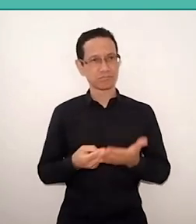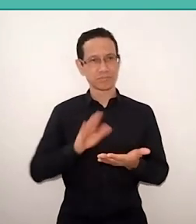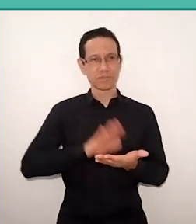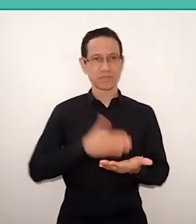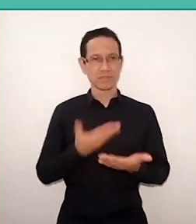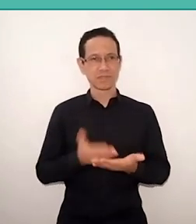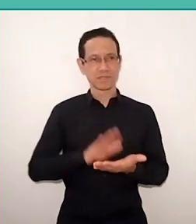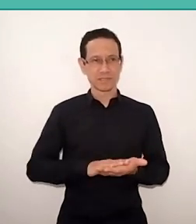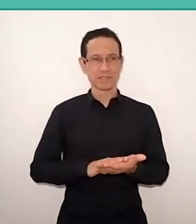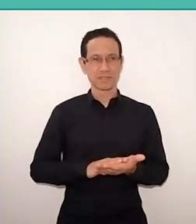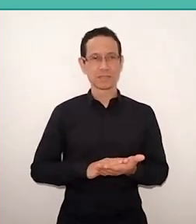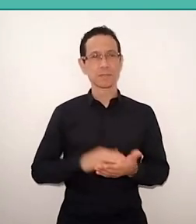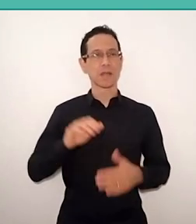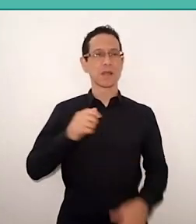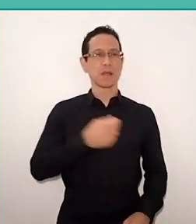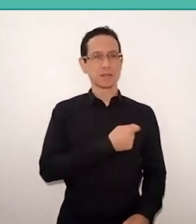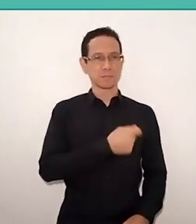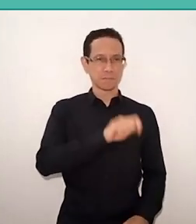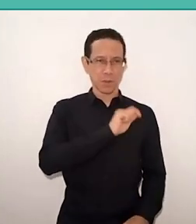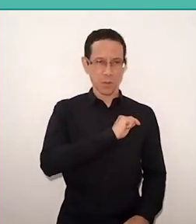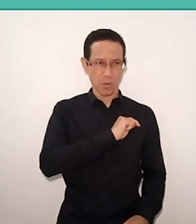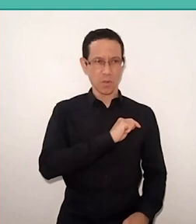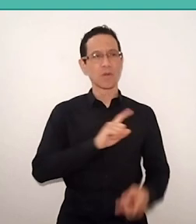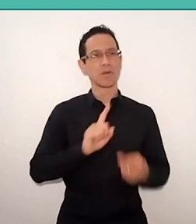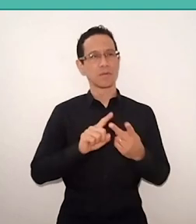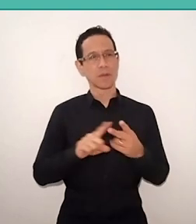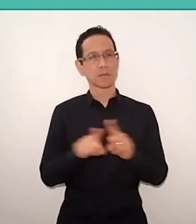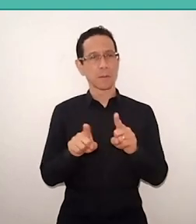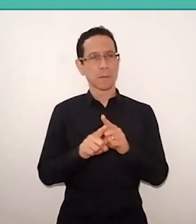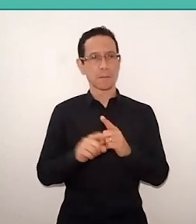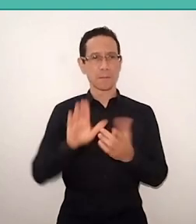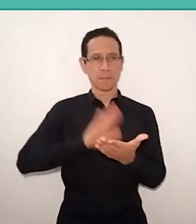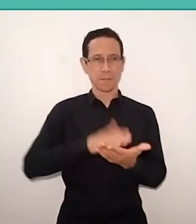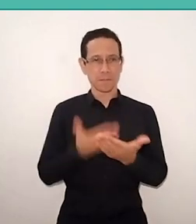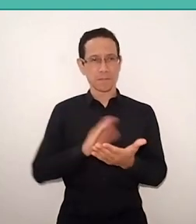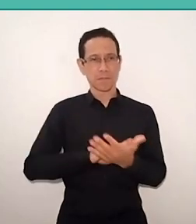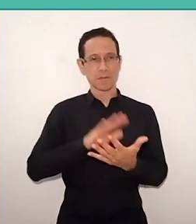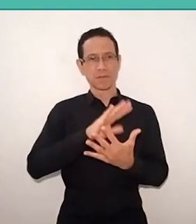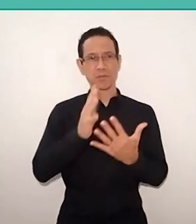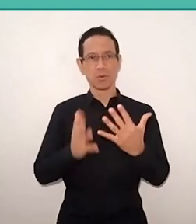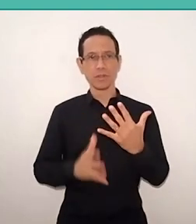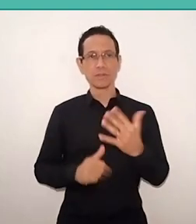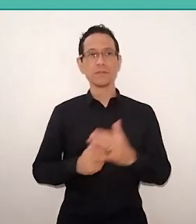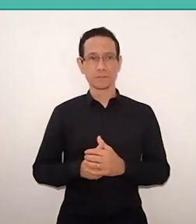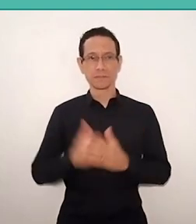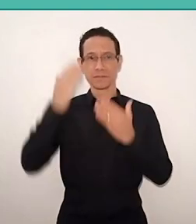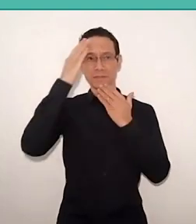to Spanish, and there too the ASL translators. Thank you so much for your confidence,